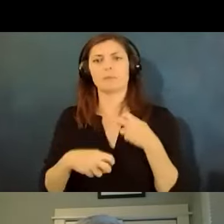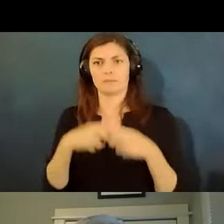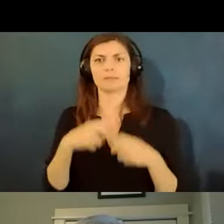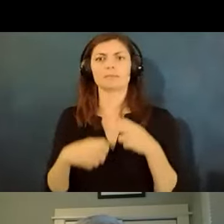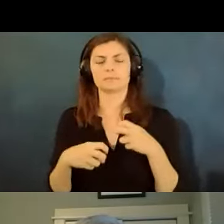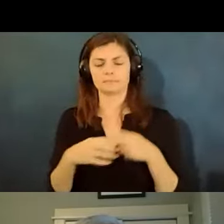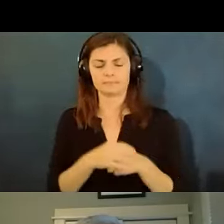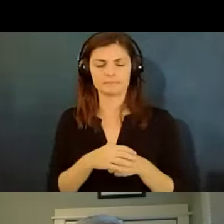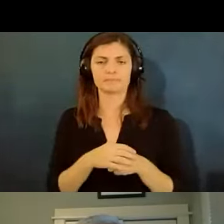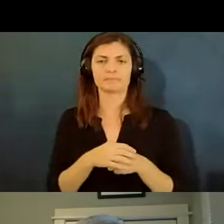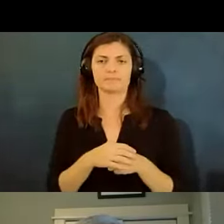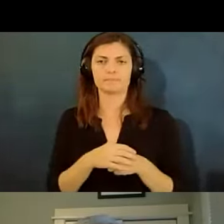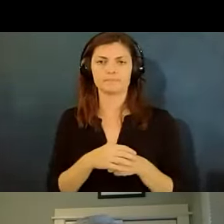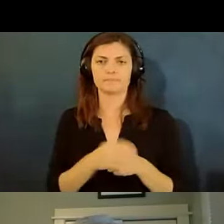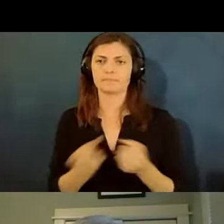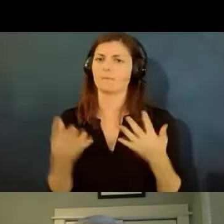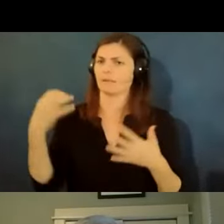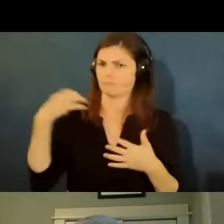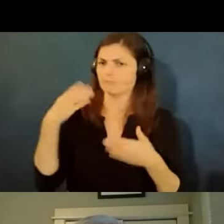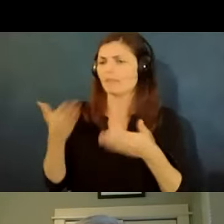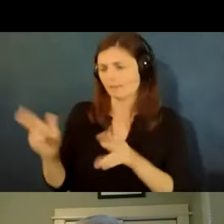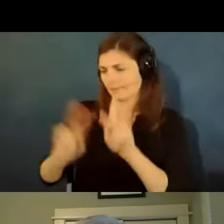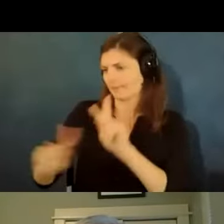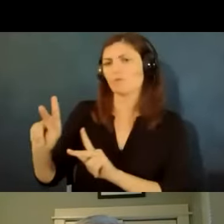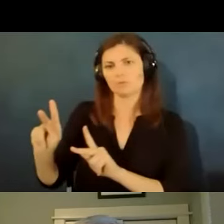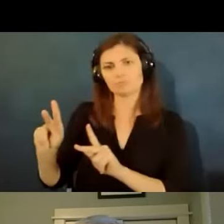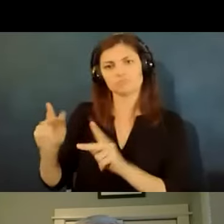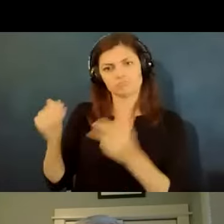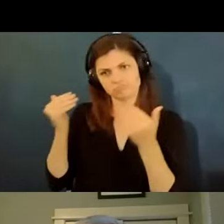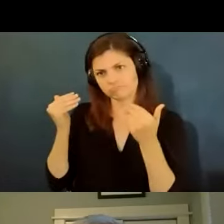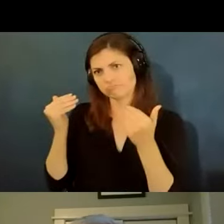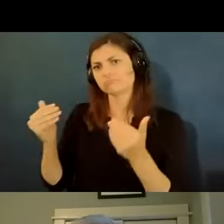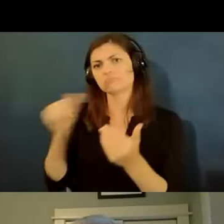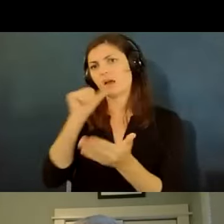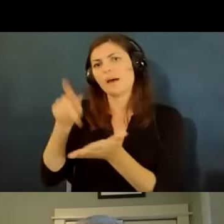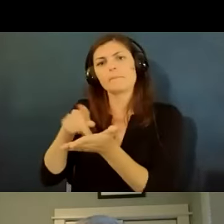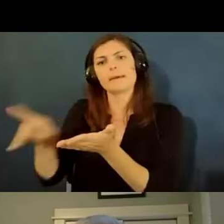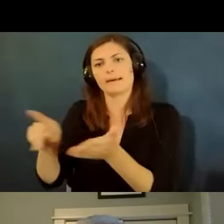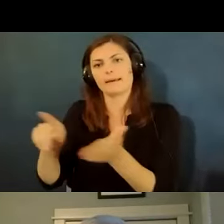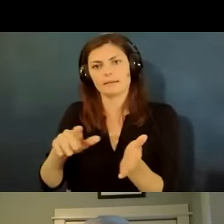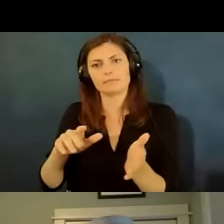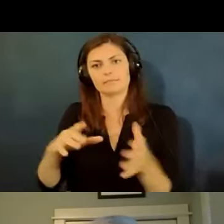and they are allowing people to take a period of unpaid leave without losing their job knowing that